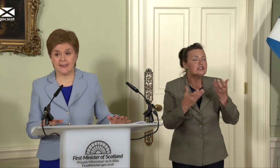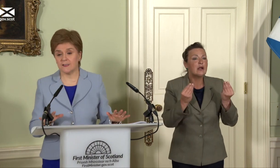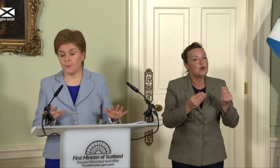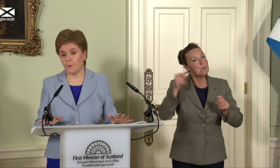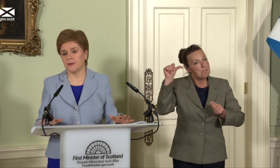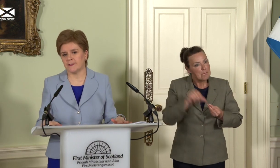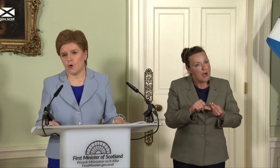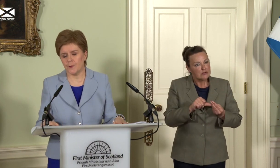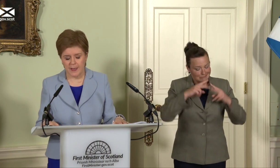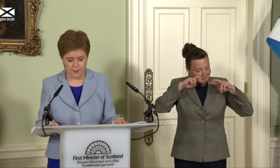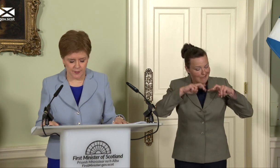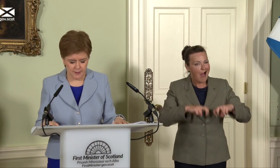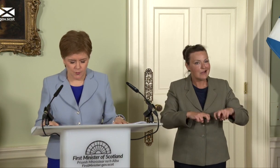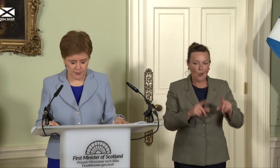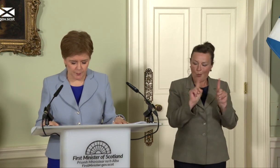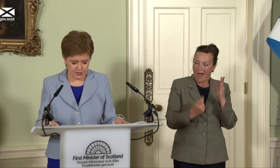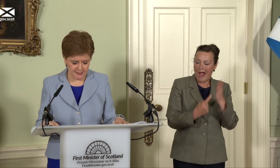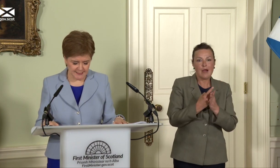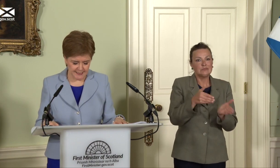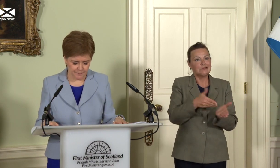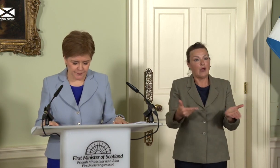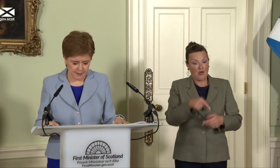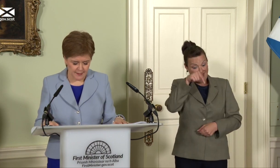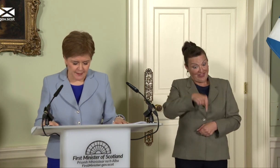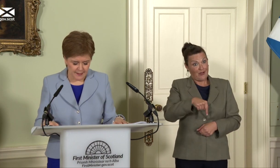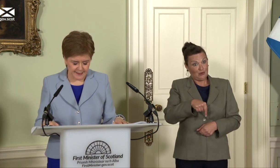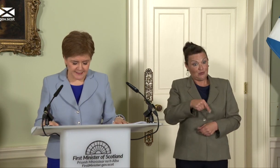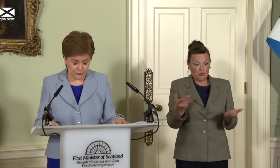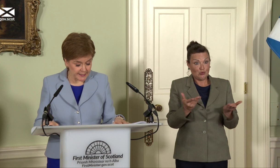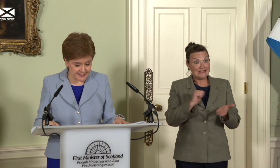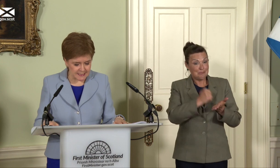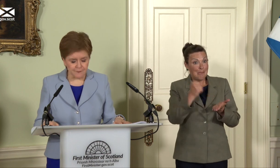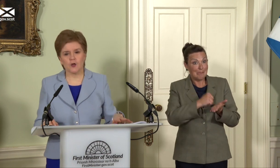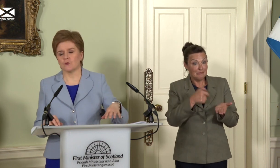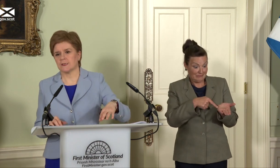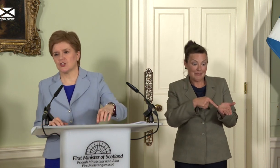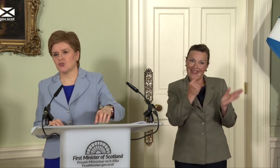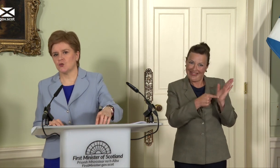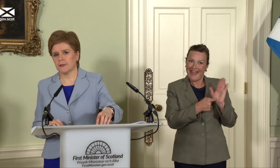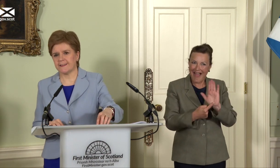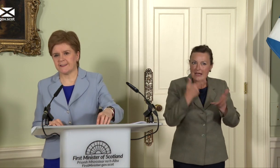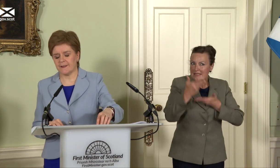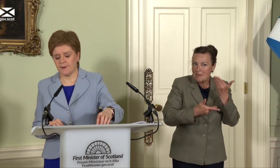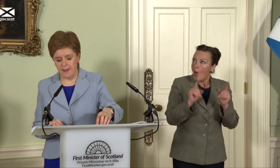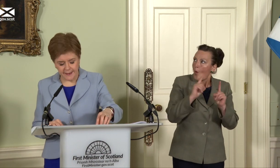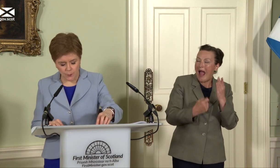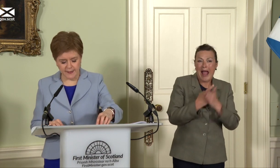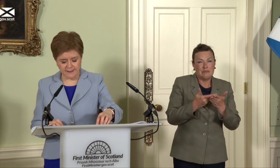the purpose of the paper we are publishing today. It really isn’t difficult to list the many ways in